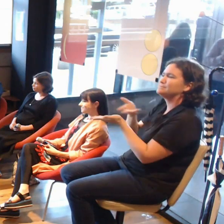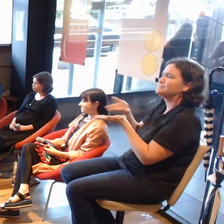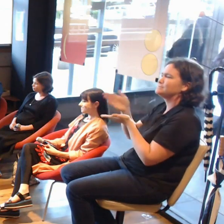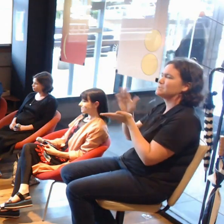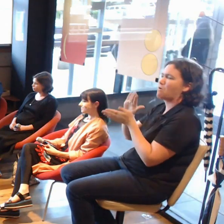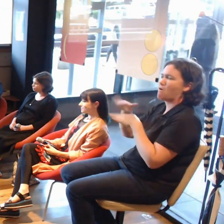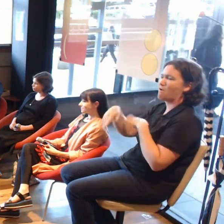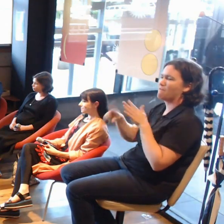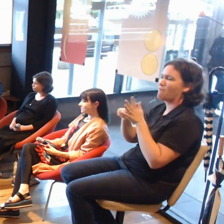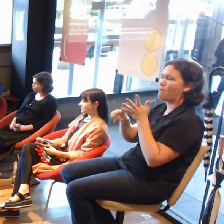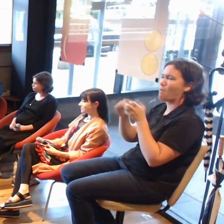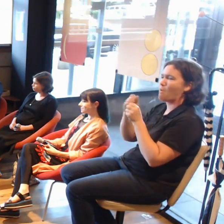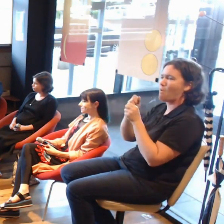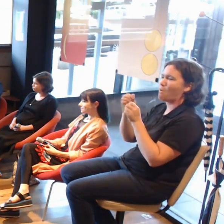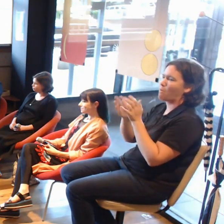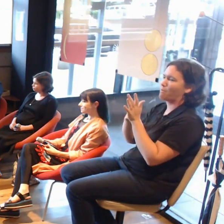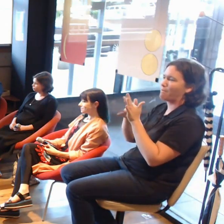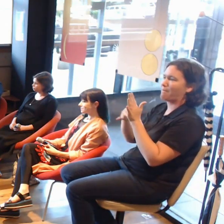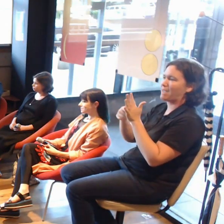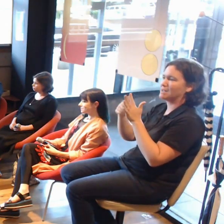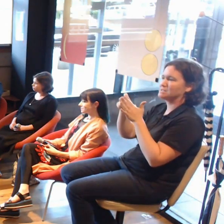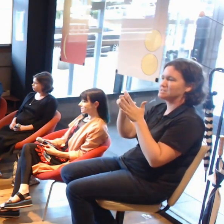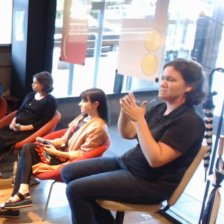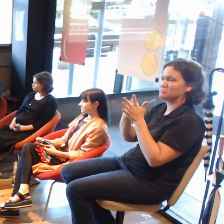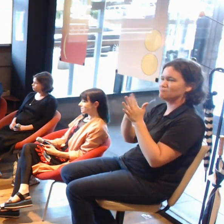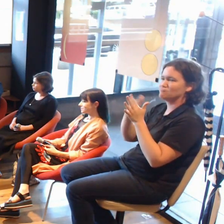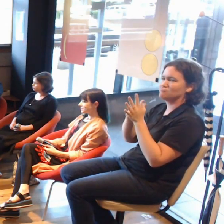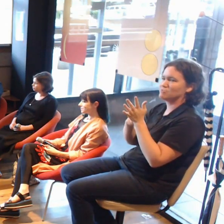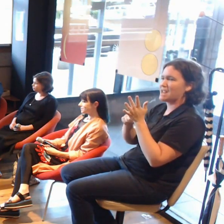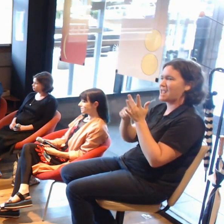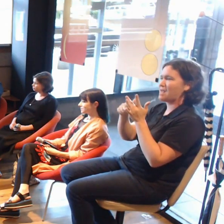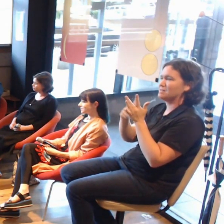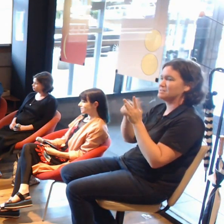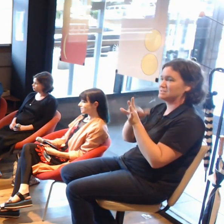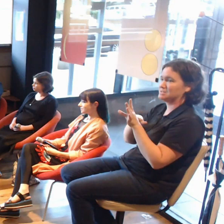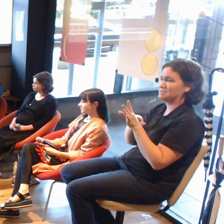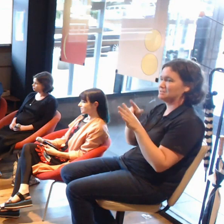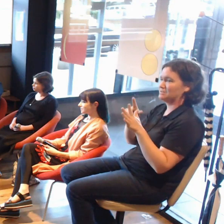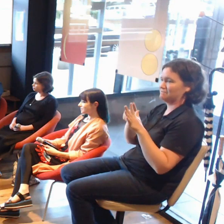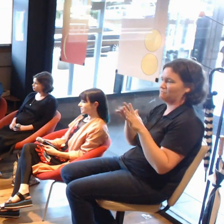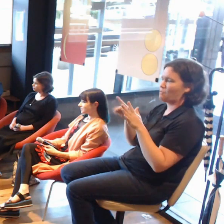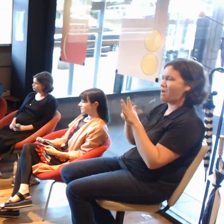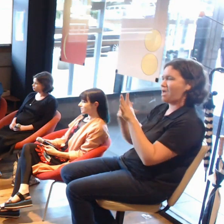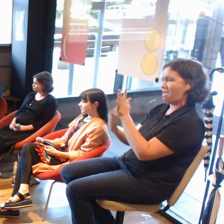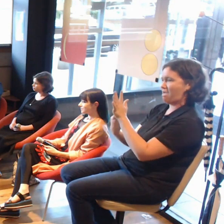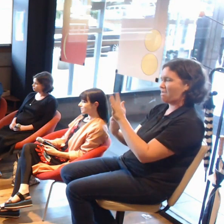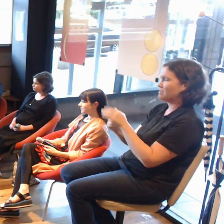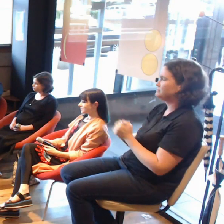I have reached out to the three lovely panellists sitting here with us as they all come from different backgrounds and different fields,